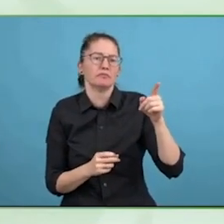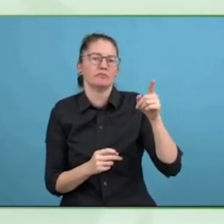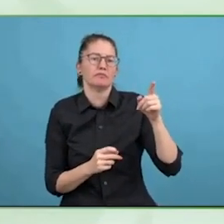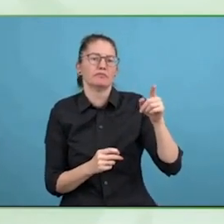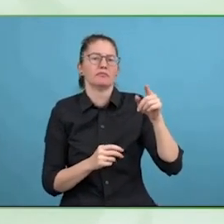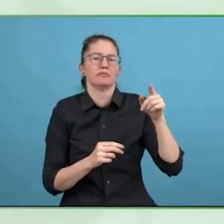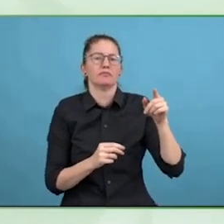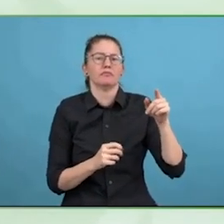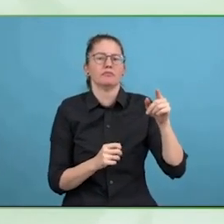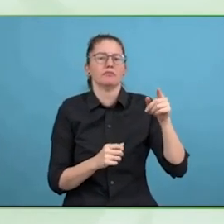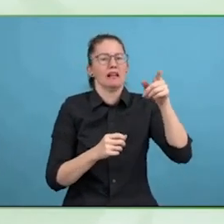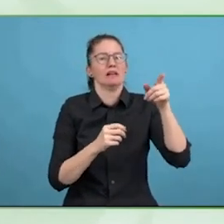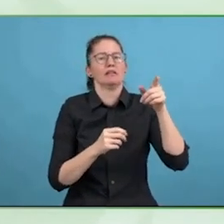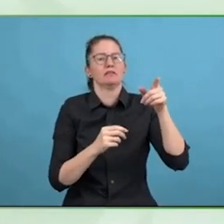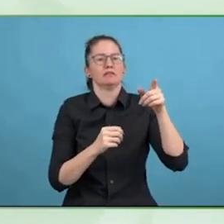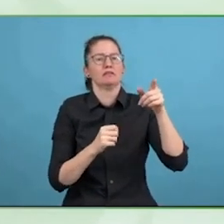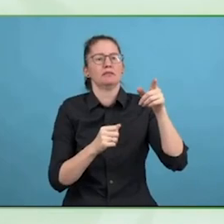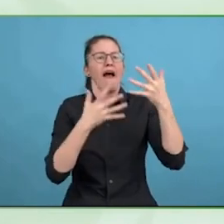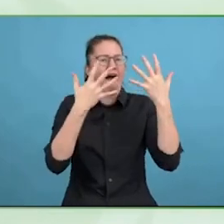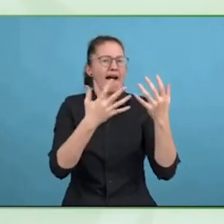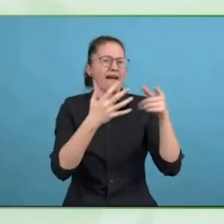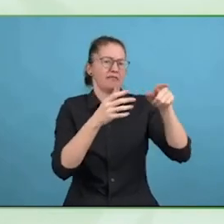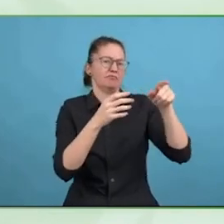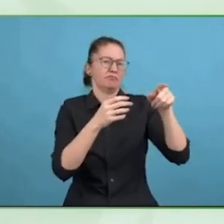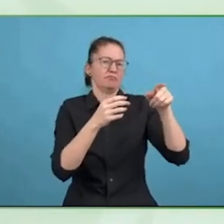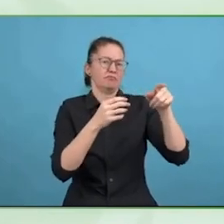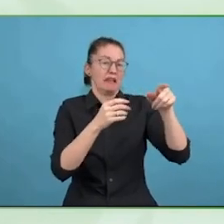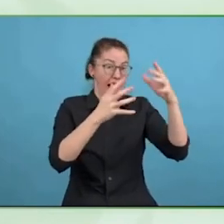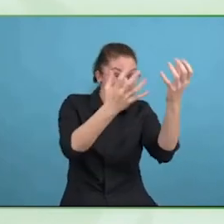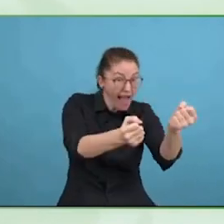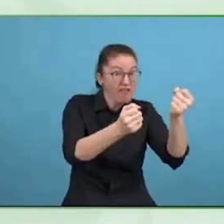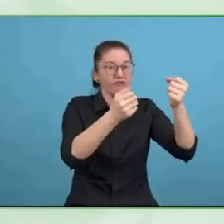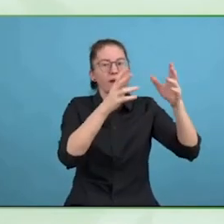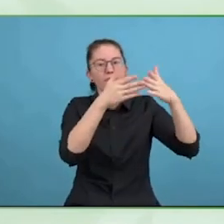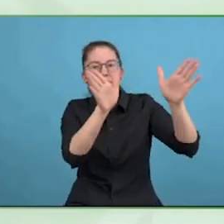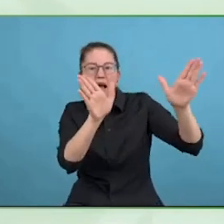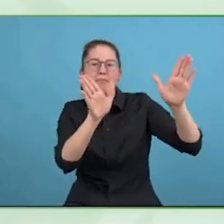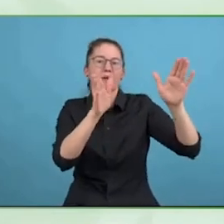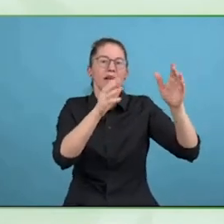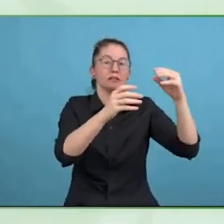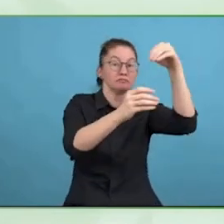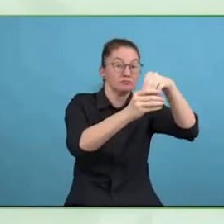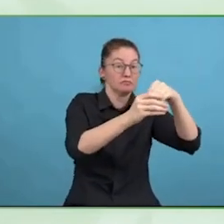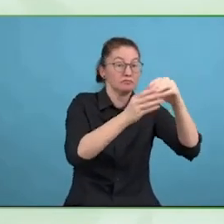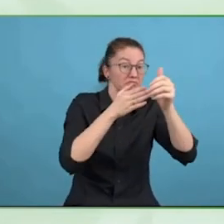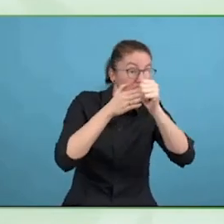Or you might see that one question is never answered the way we would